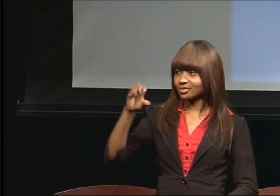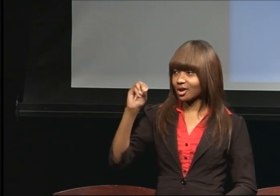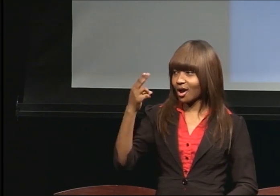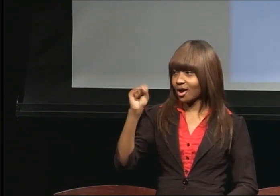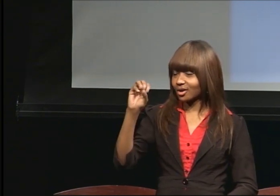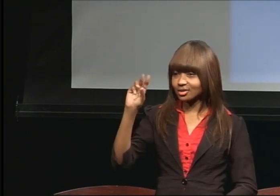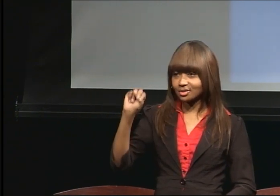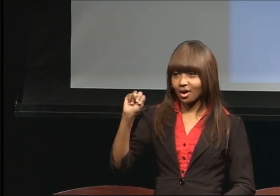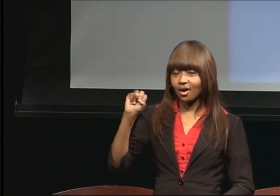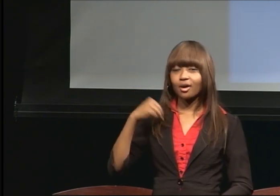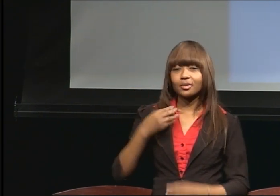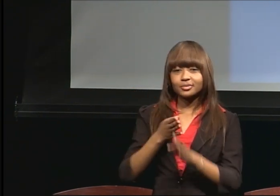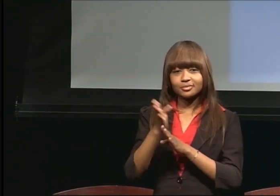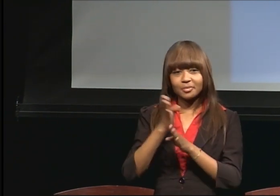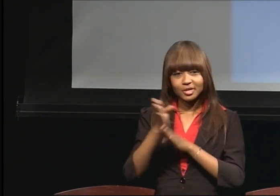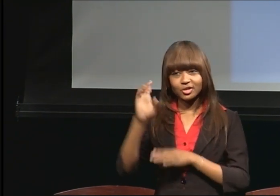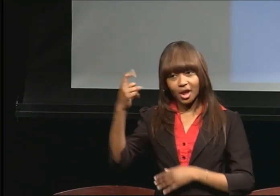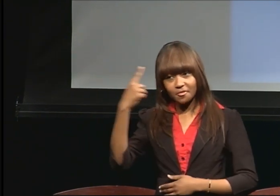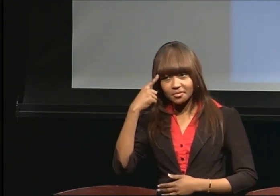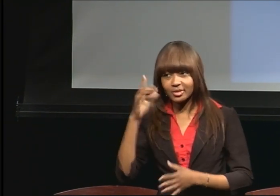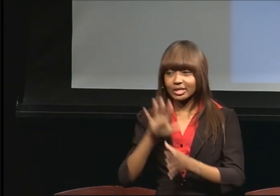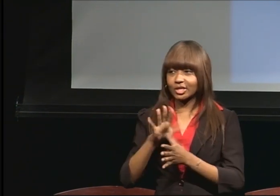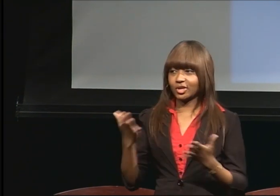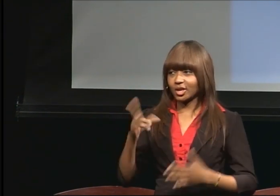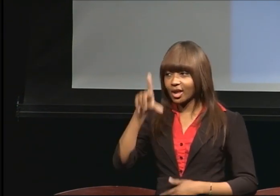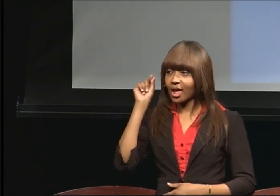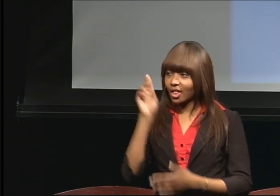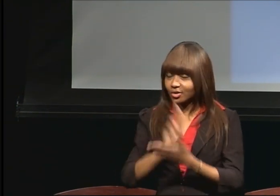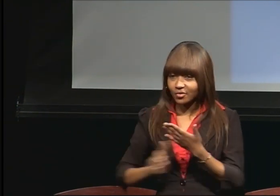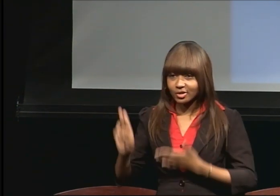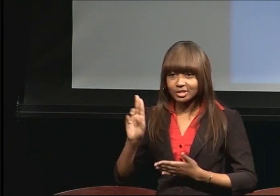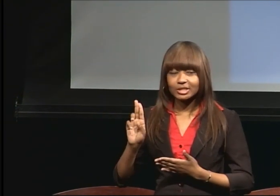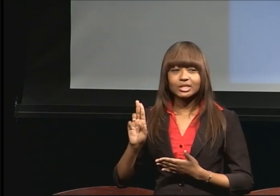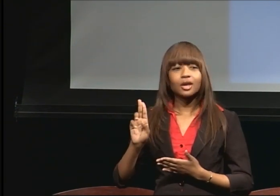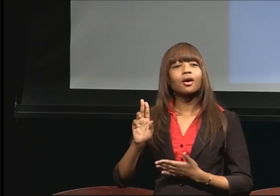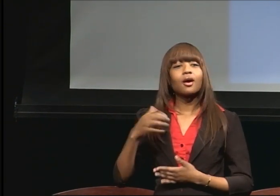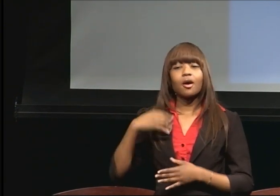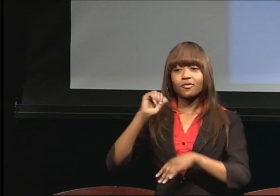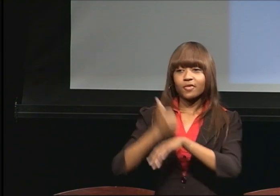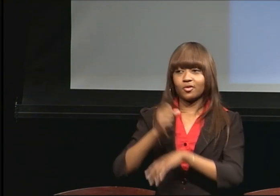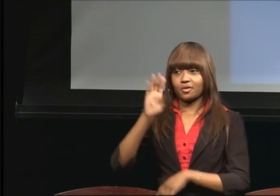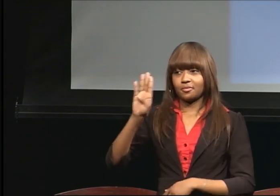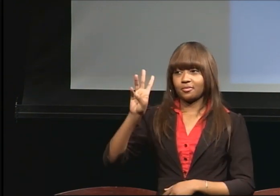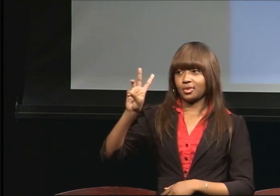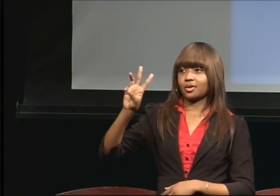And I also founded Bisons with Attitudes, which is a dance club.